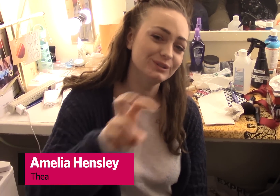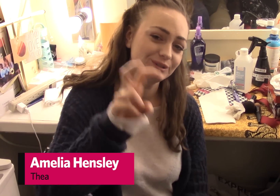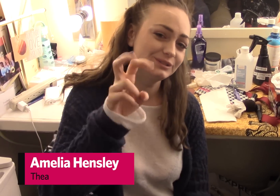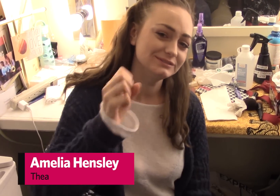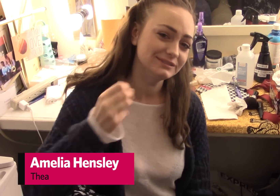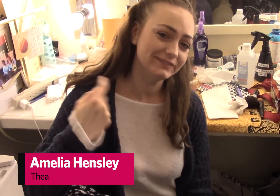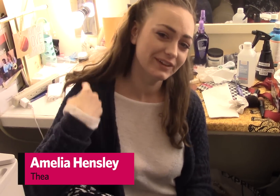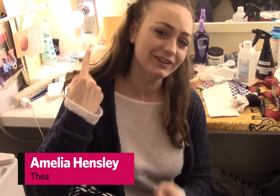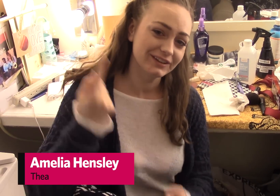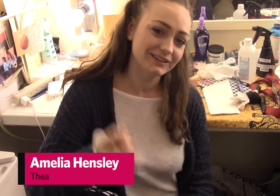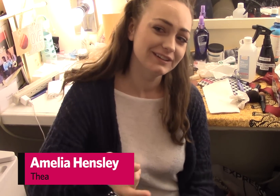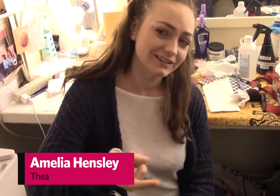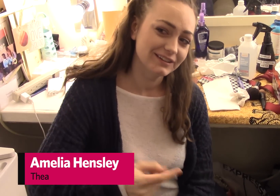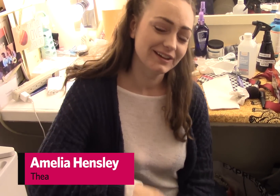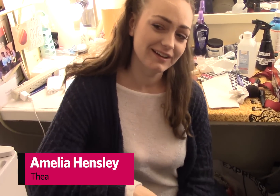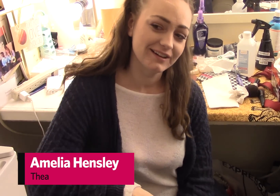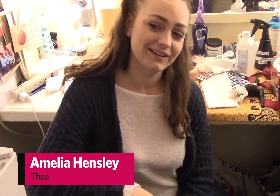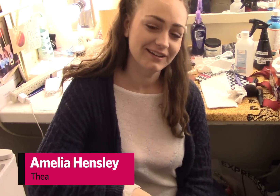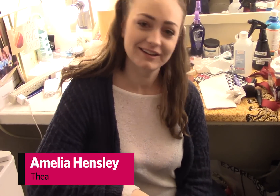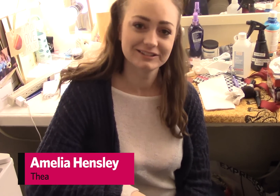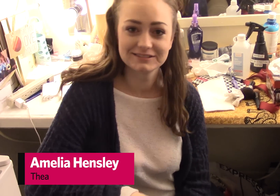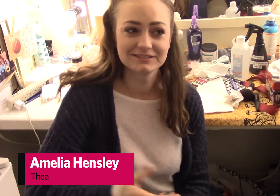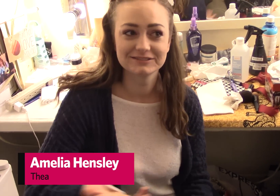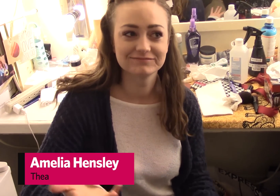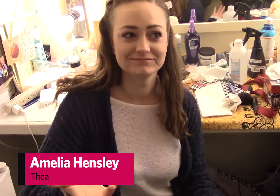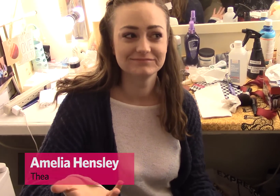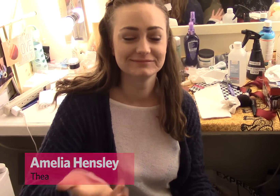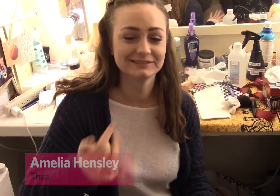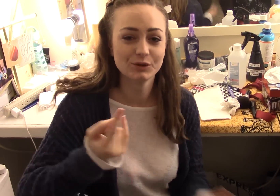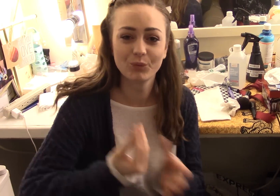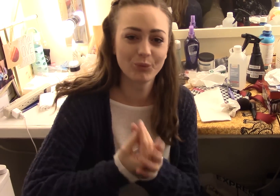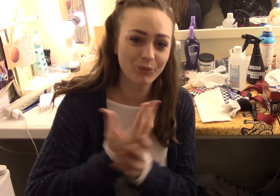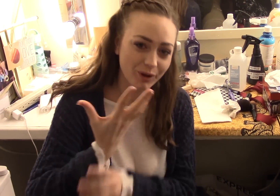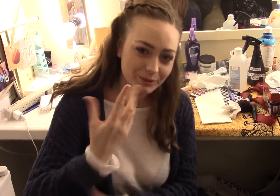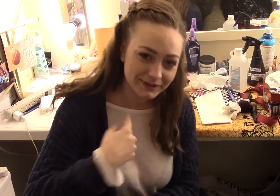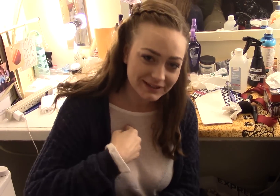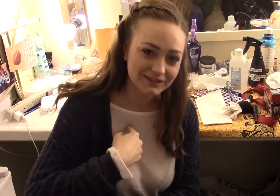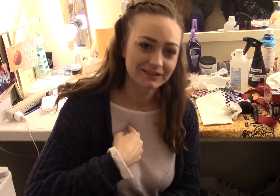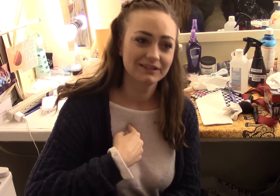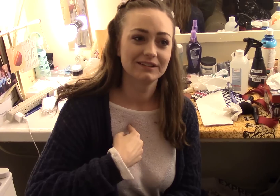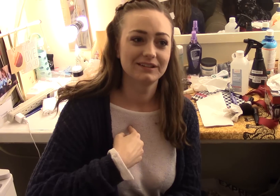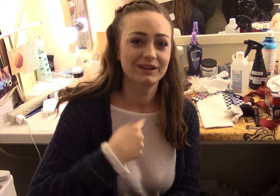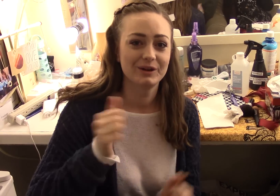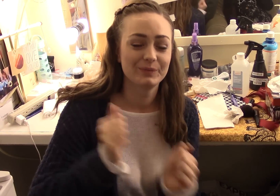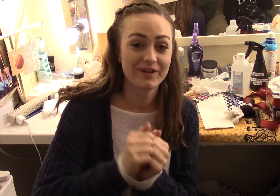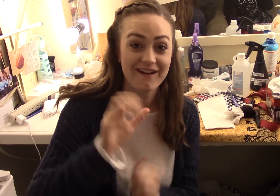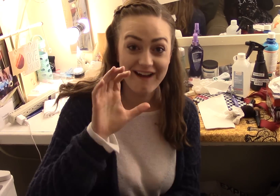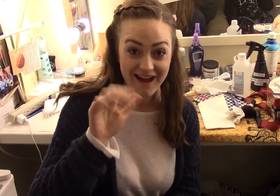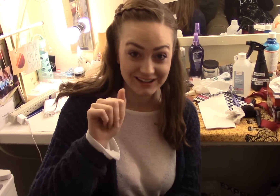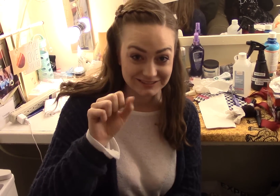it's really a good journey so far, I've grown